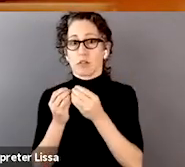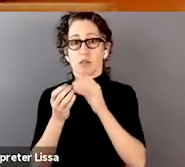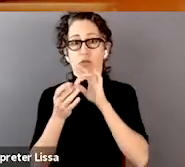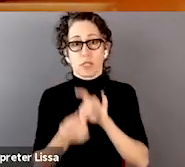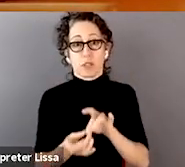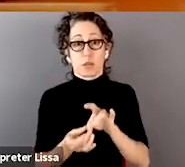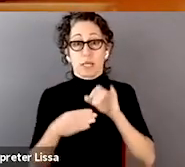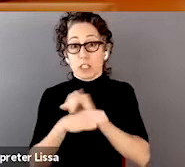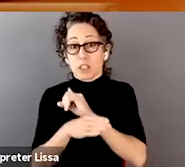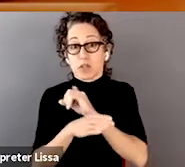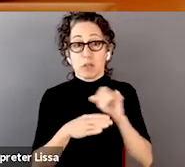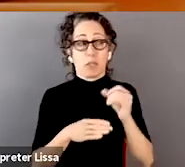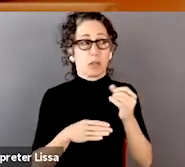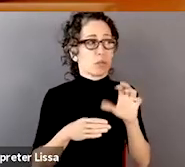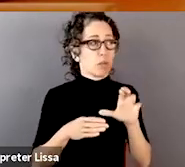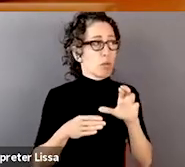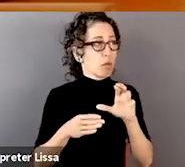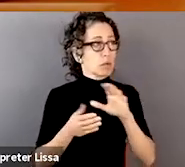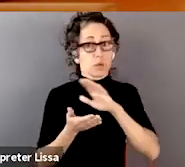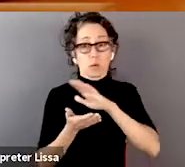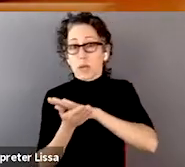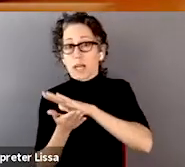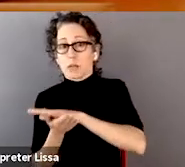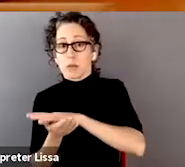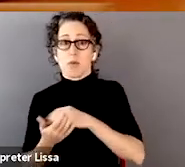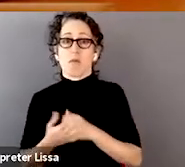to have those types of conversations in a meaningful way?